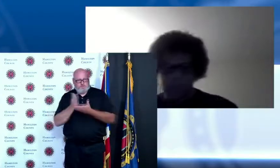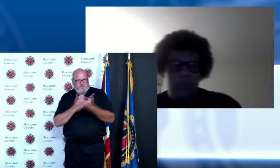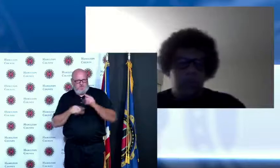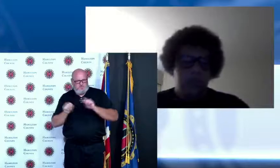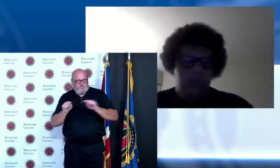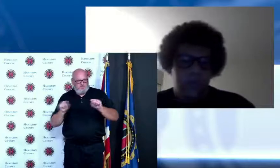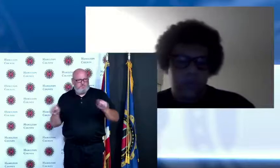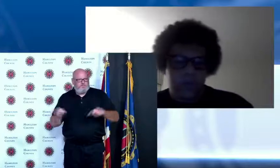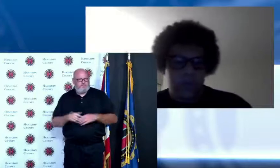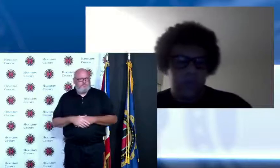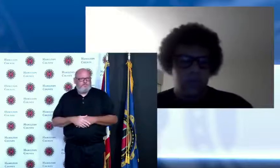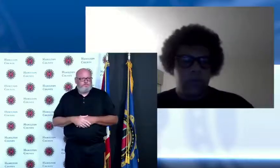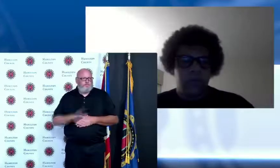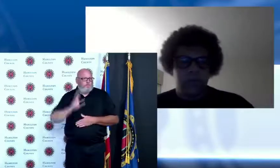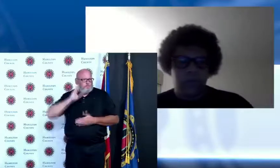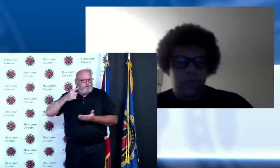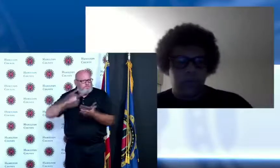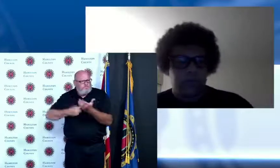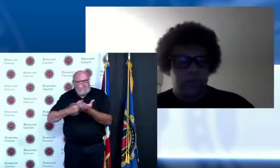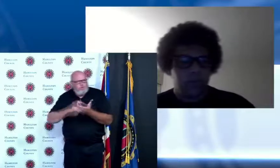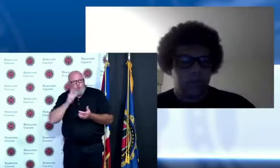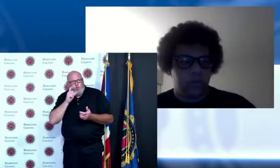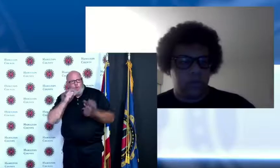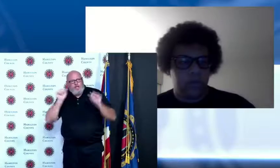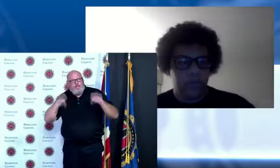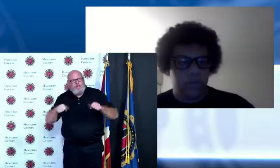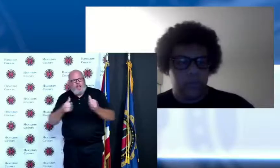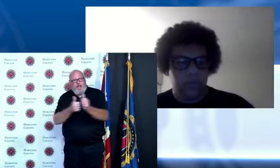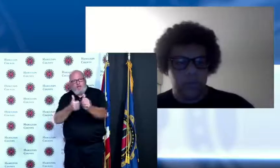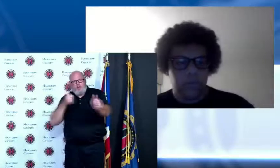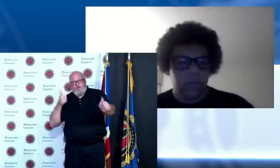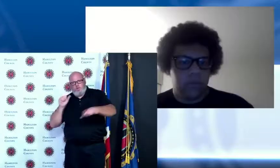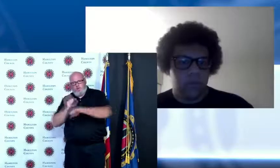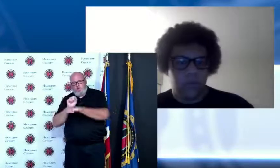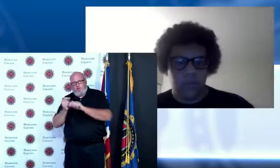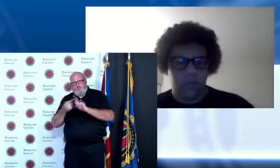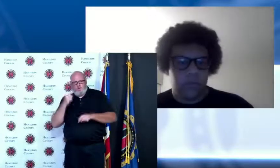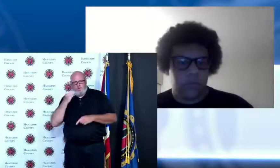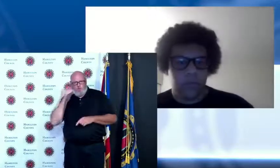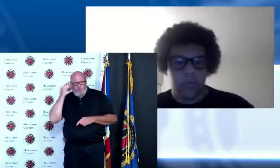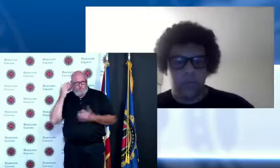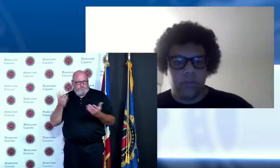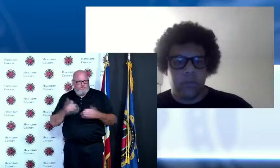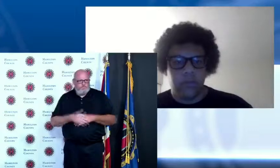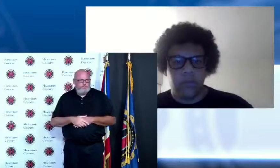folks that are unable for whatever reason to participate in person bring them in virtually and